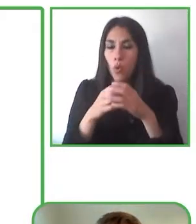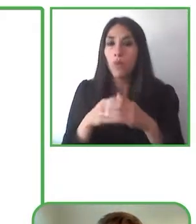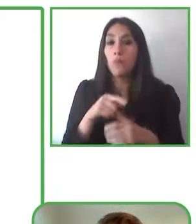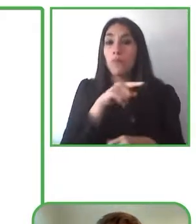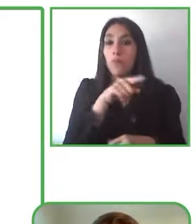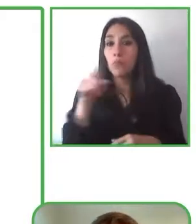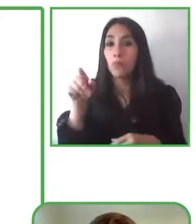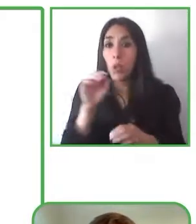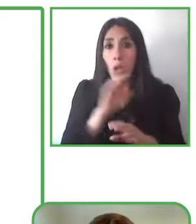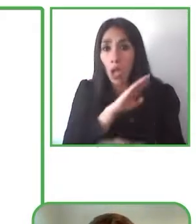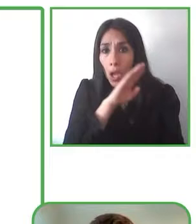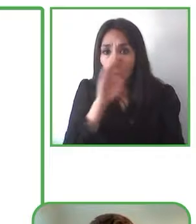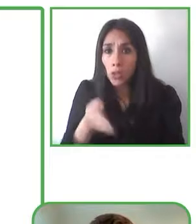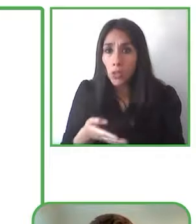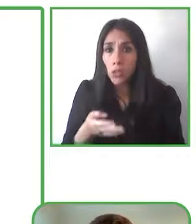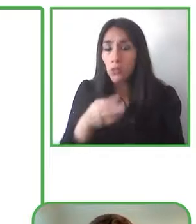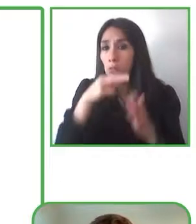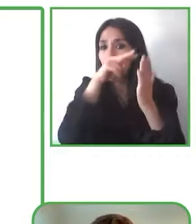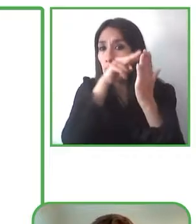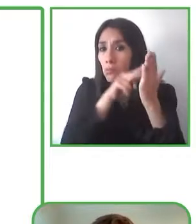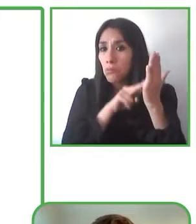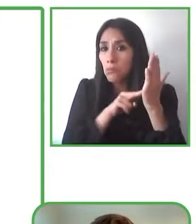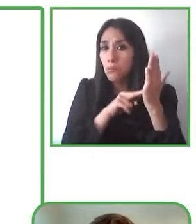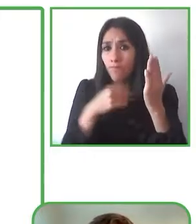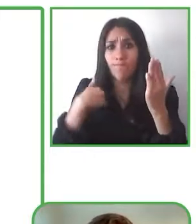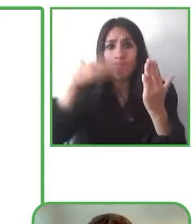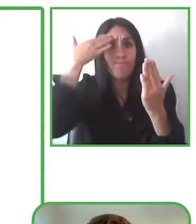watch the new Harry Potter or any other movie in English.